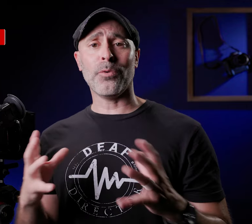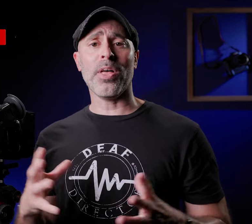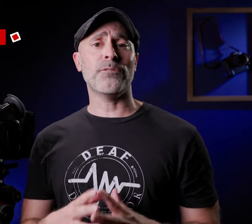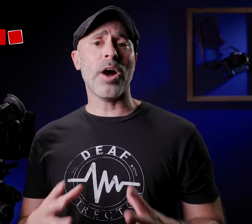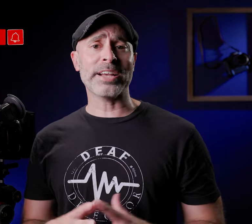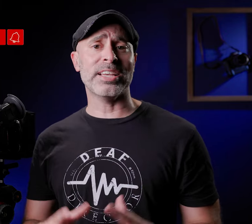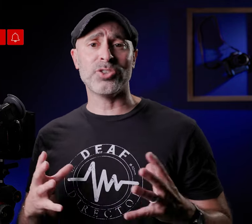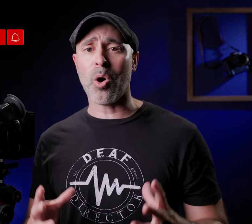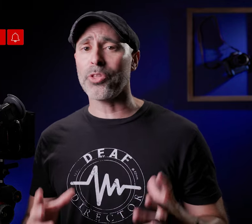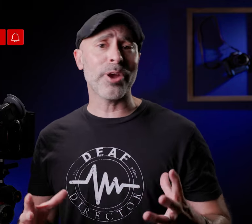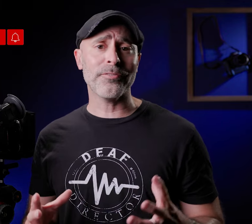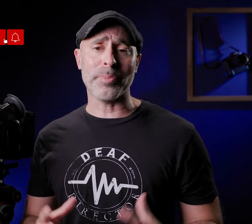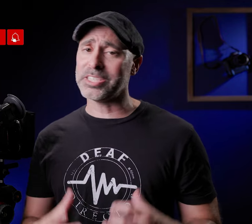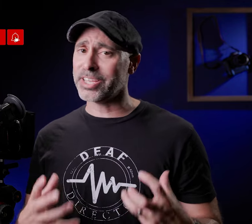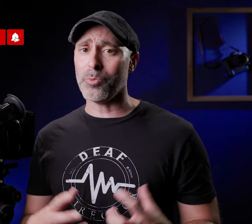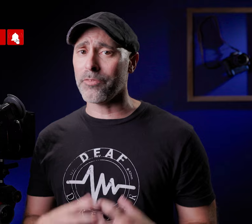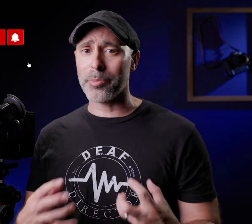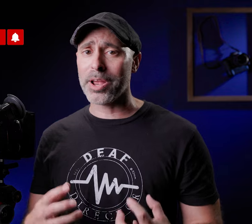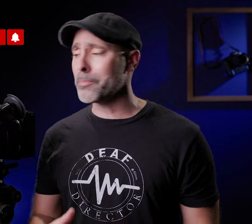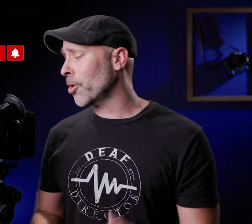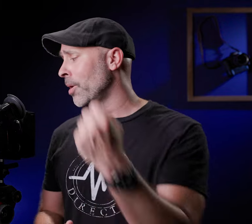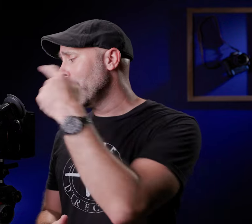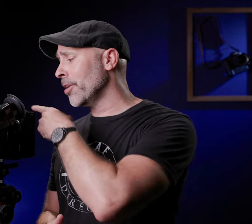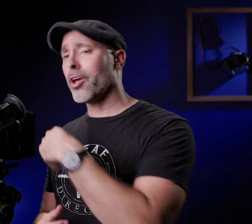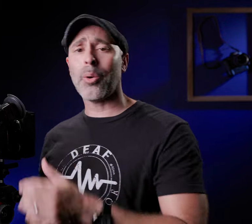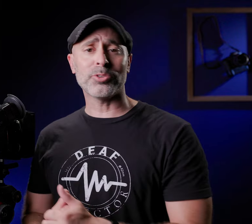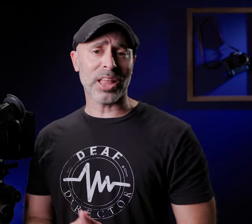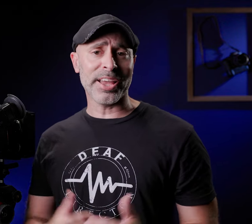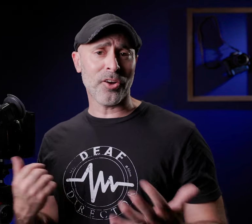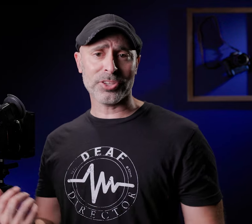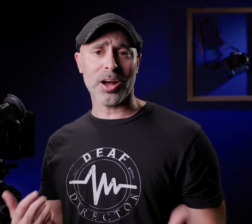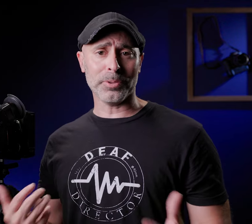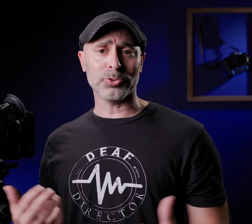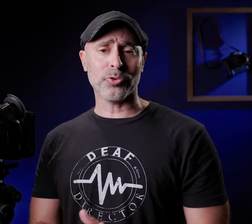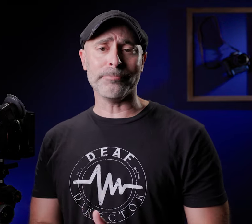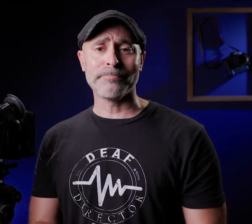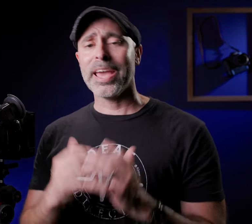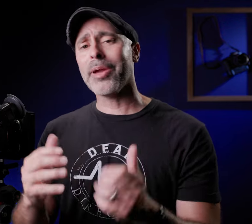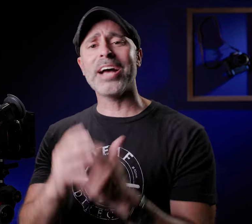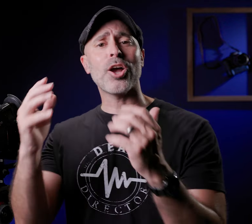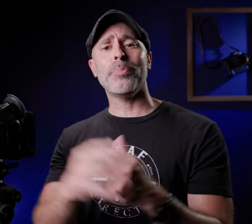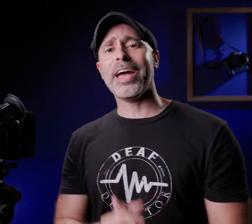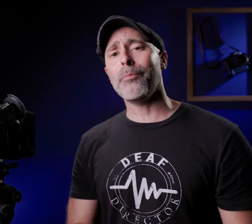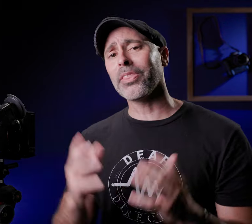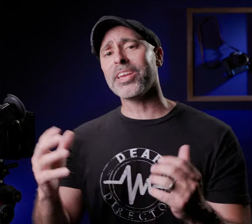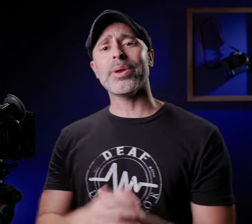that full access to all the great information that you want from a RED Komodo and you're not always relying on the top little screen anyway guys I hope that helped I'd love to hear what we got to